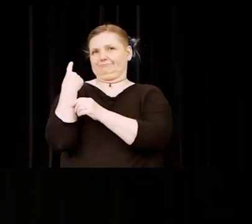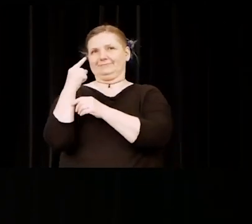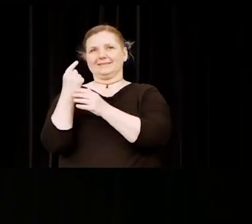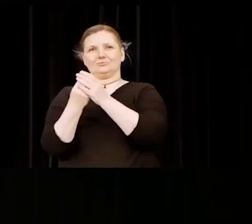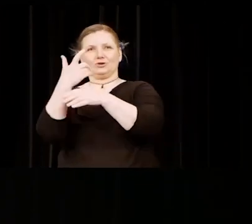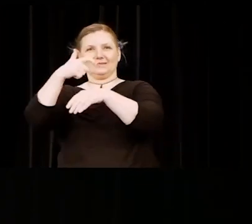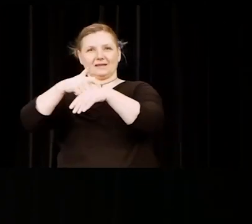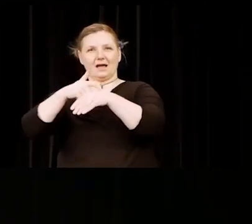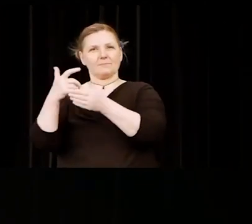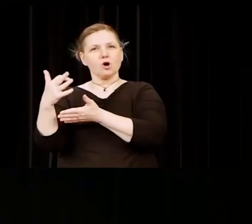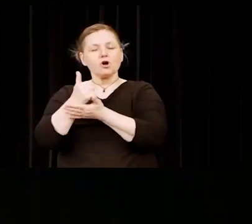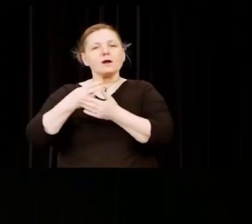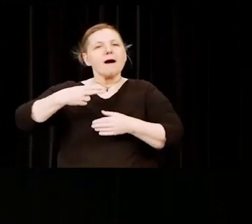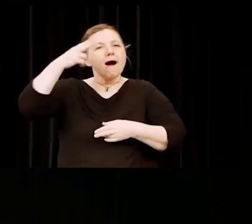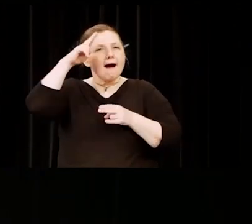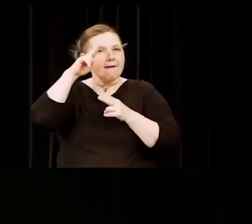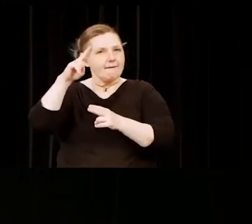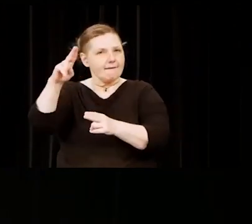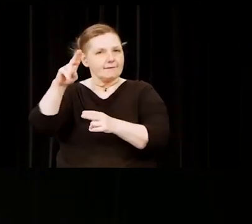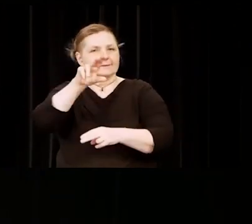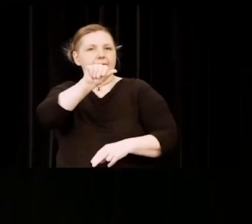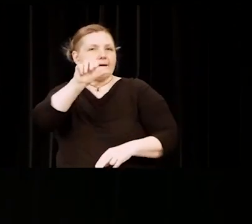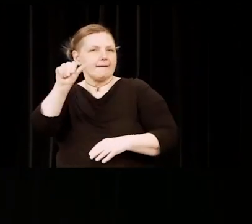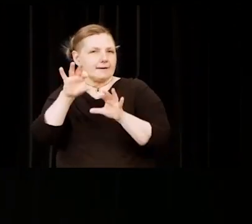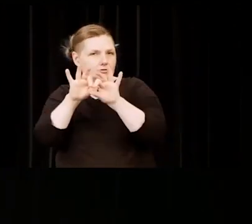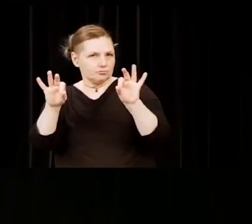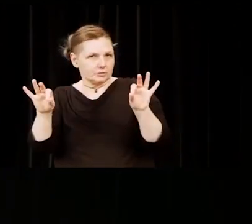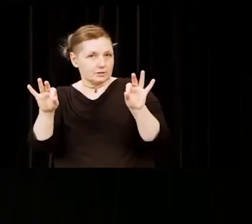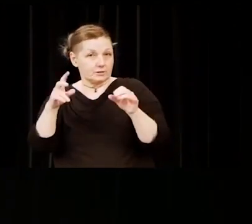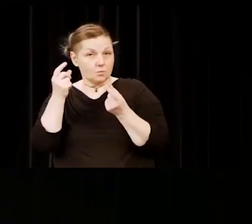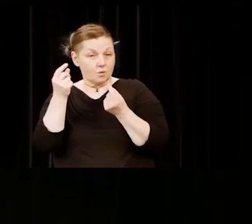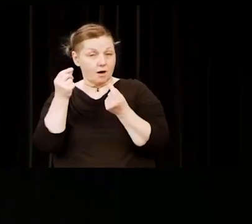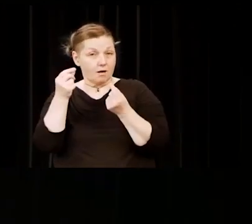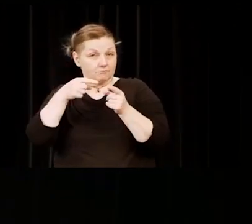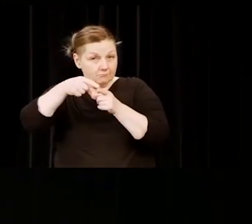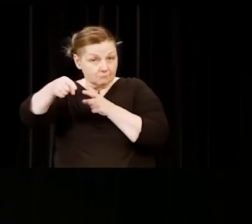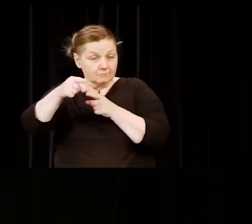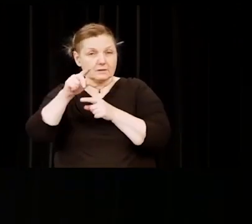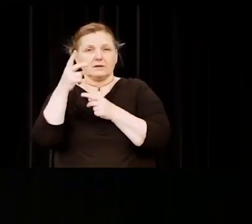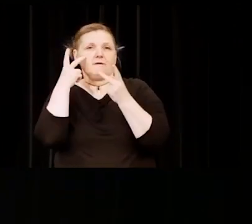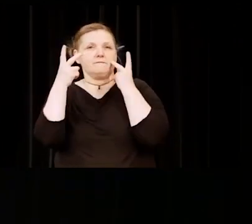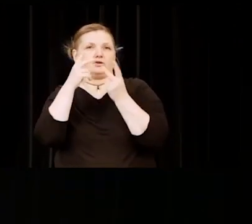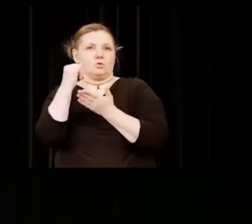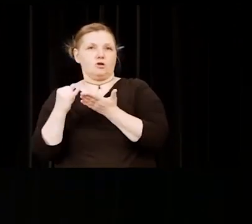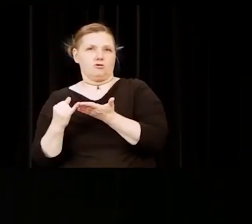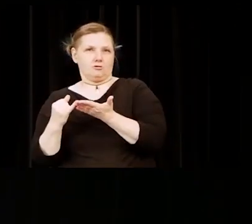degree in Visual Arts. And finally, born and raised in Puerto Rico,